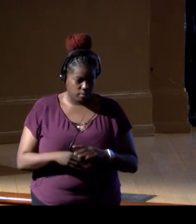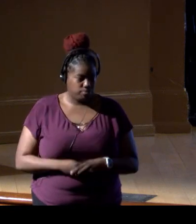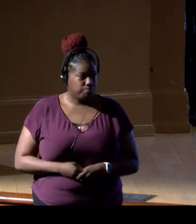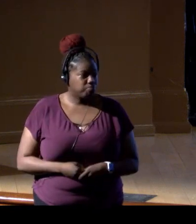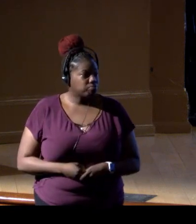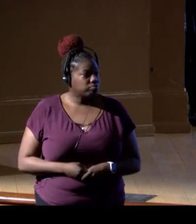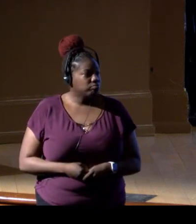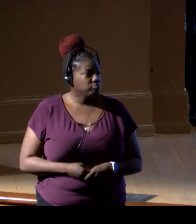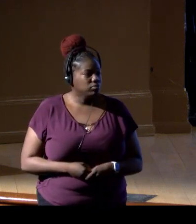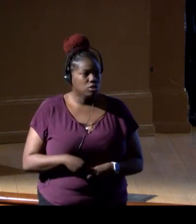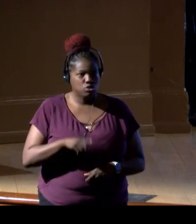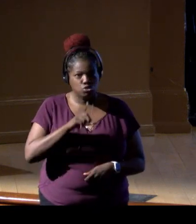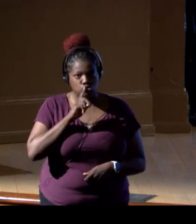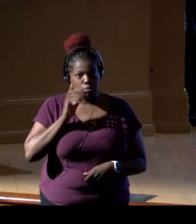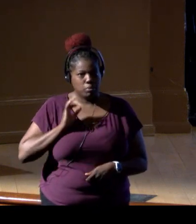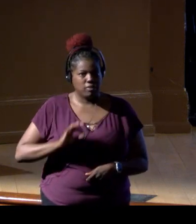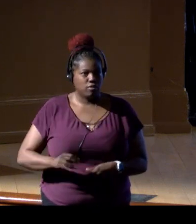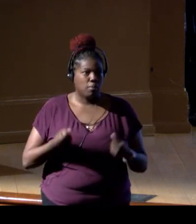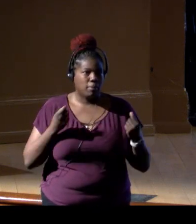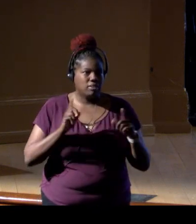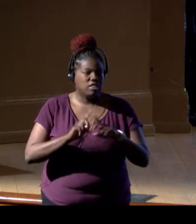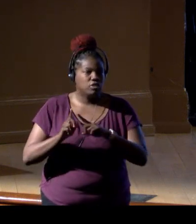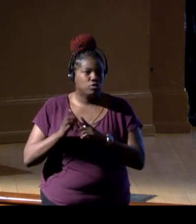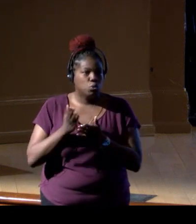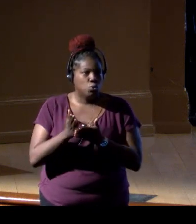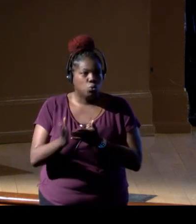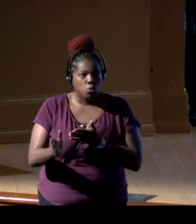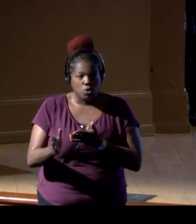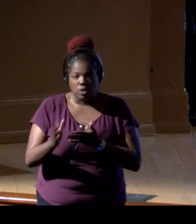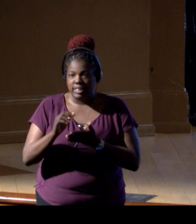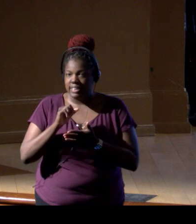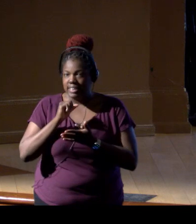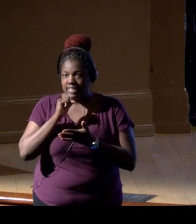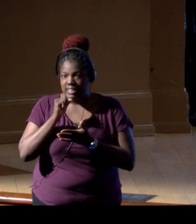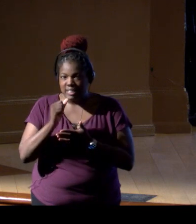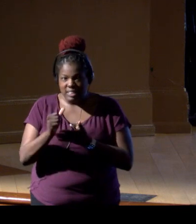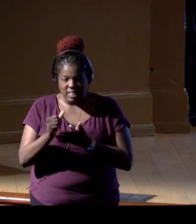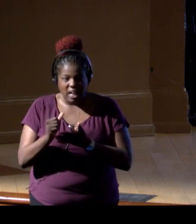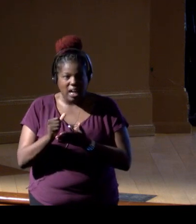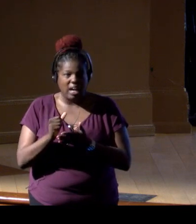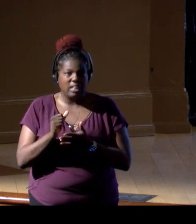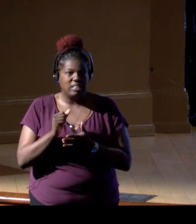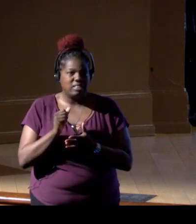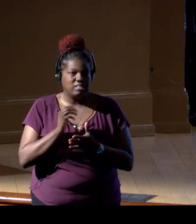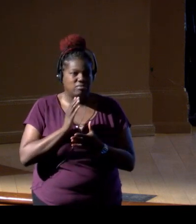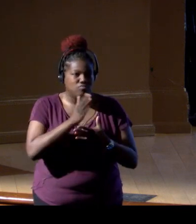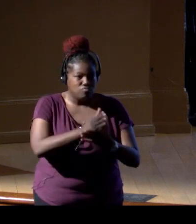So it's advantageous in many ways, non-invasive monitoring, enhanced detection,